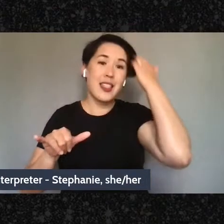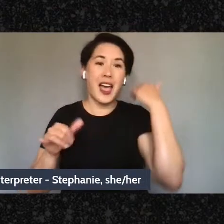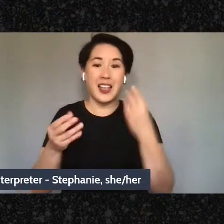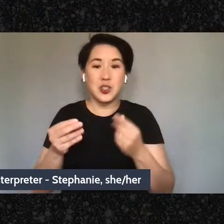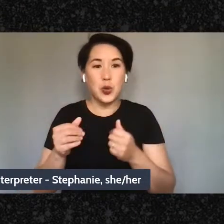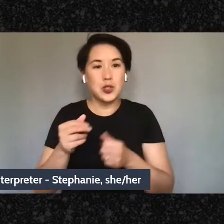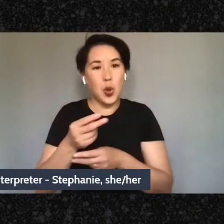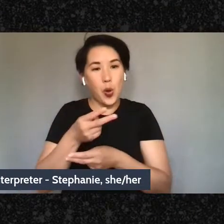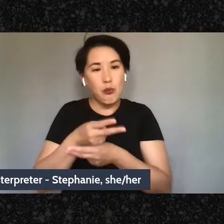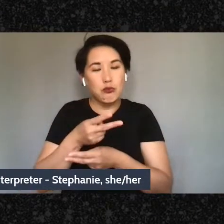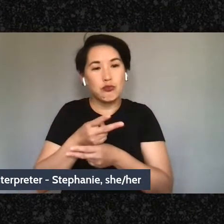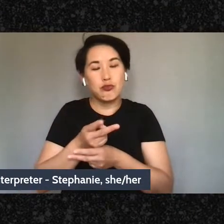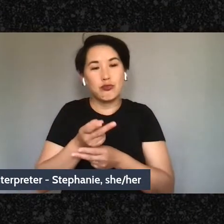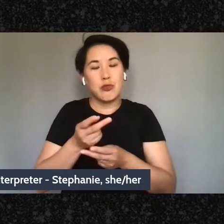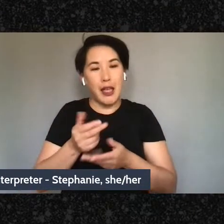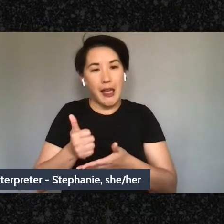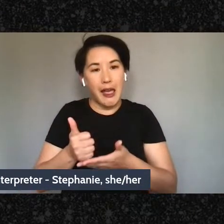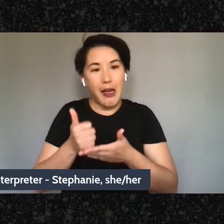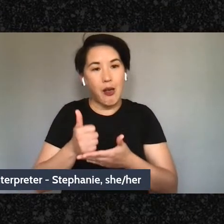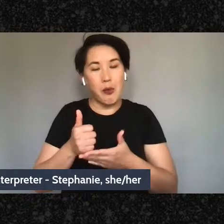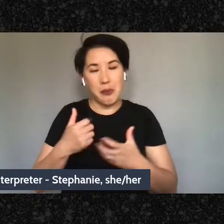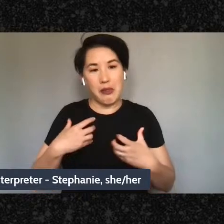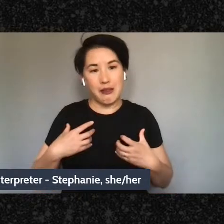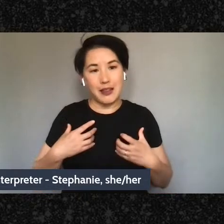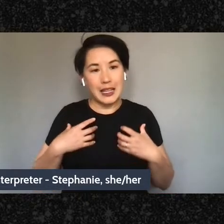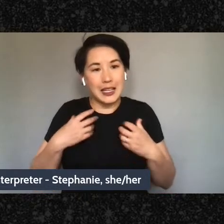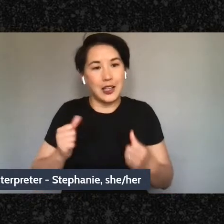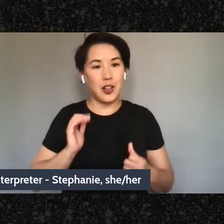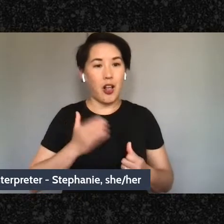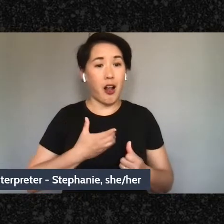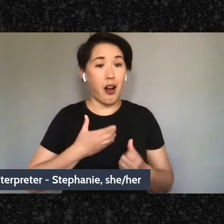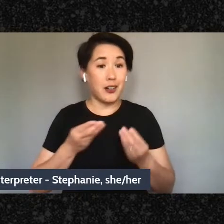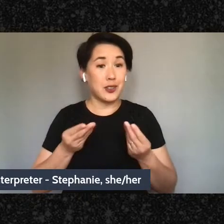making our soil healthy is gonna take - it's gonna take a little bit of time.